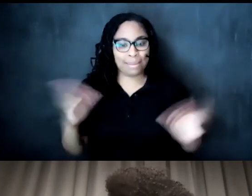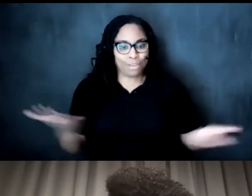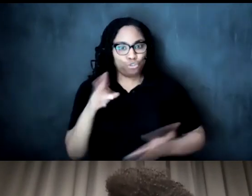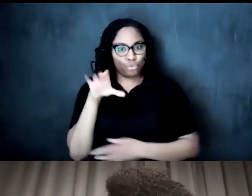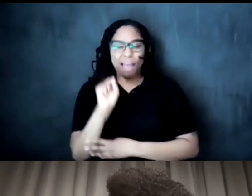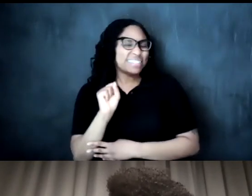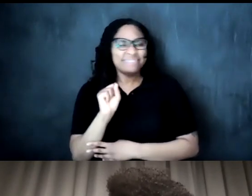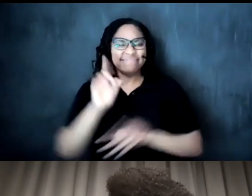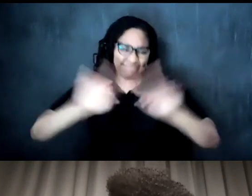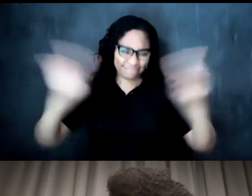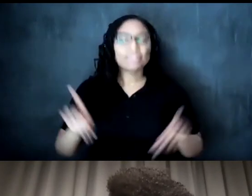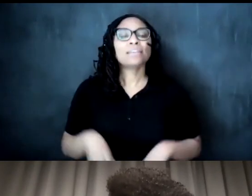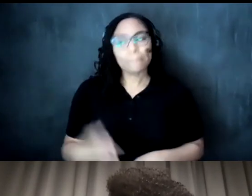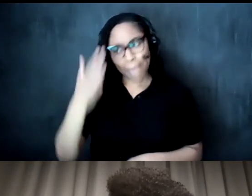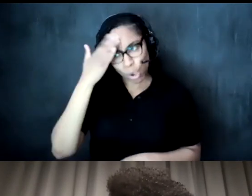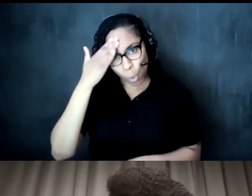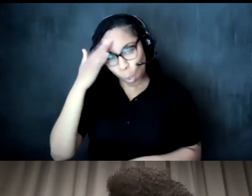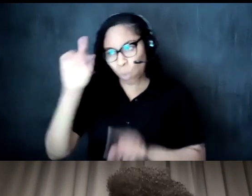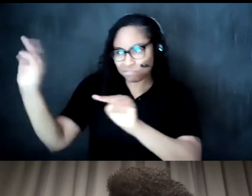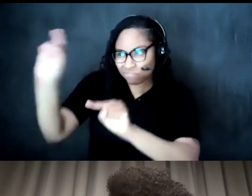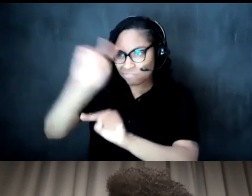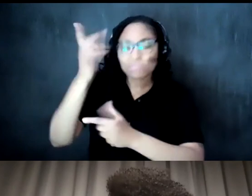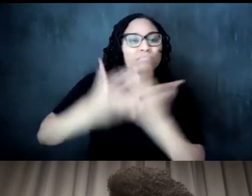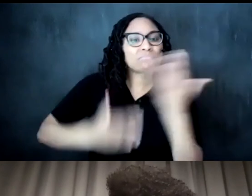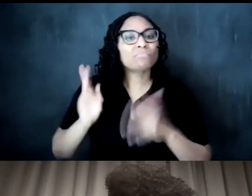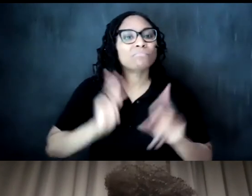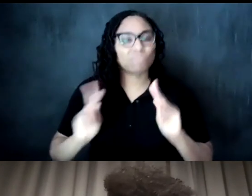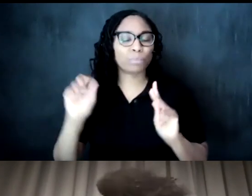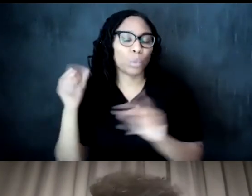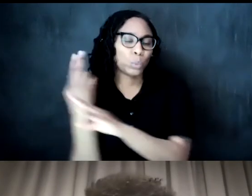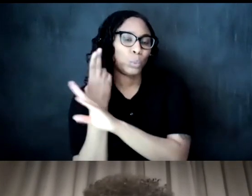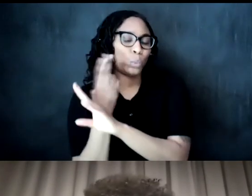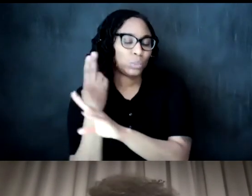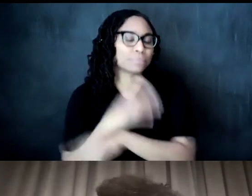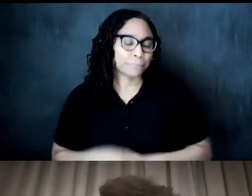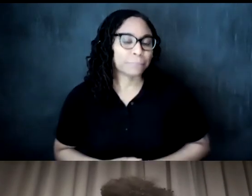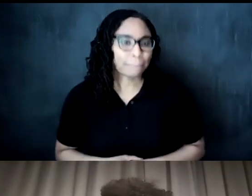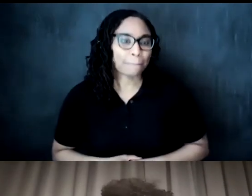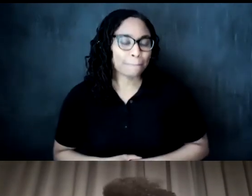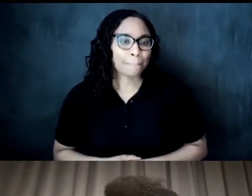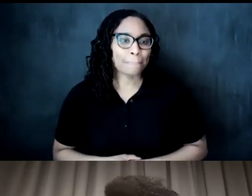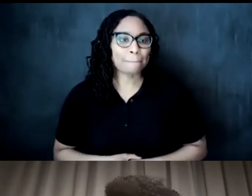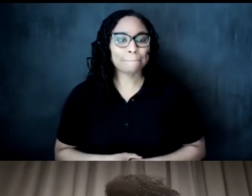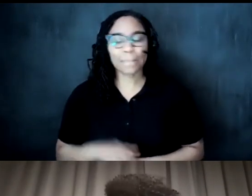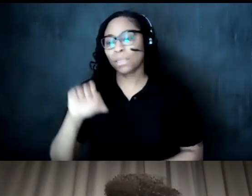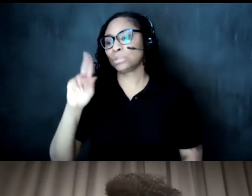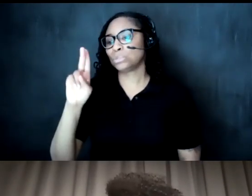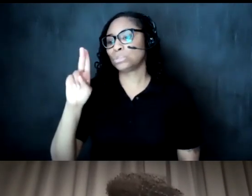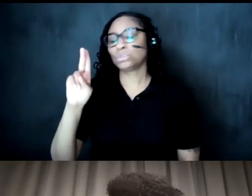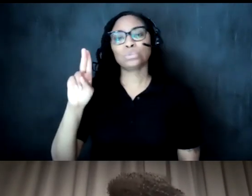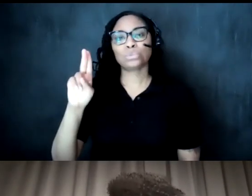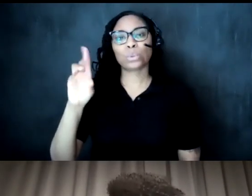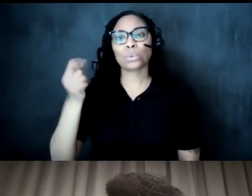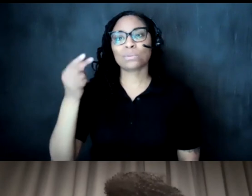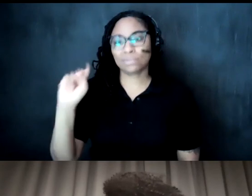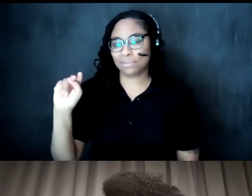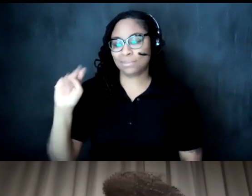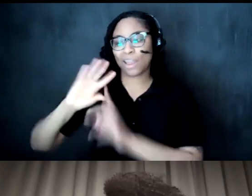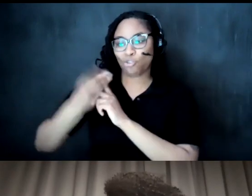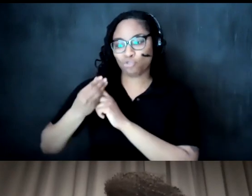but i do know that some um people do use it uh like in the sudan culture um to sell tea on carts